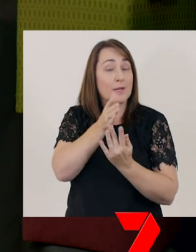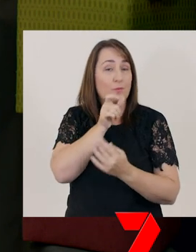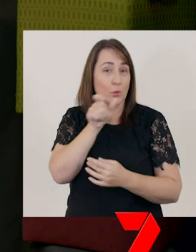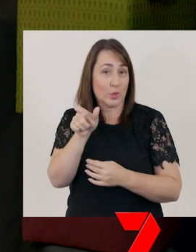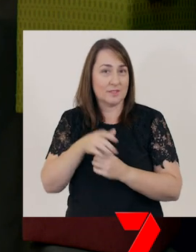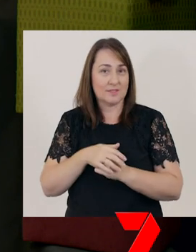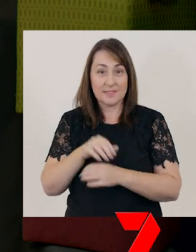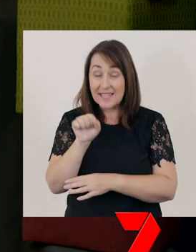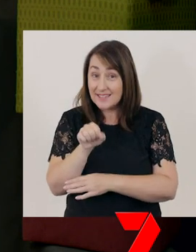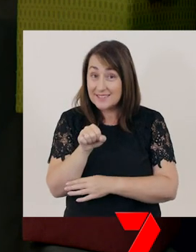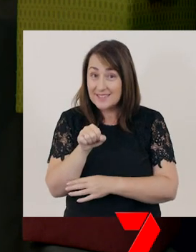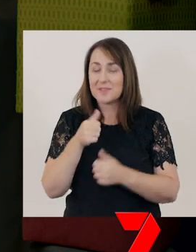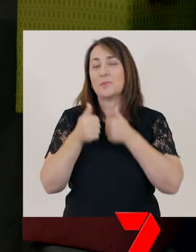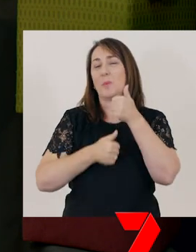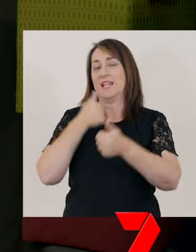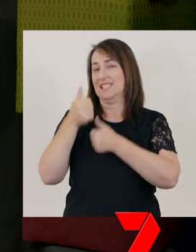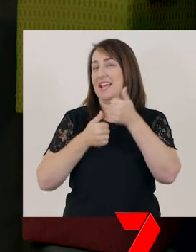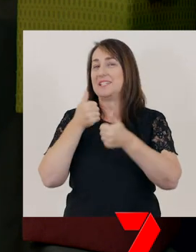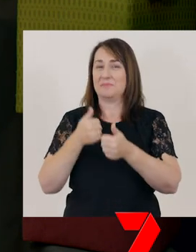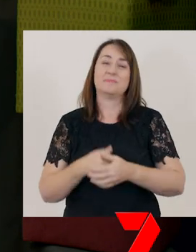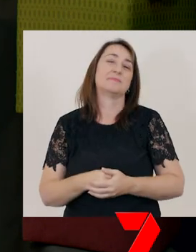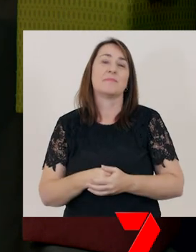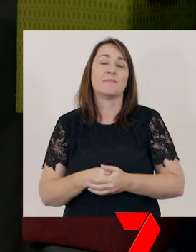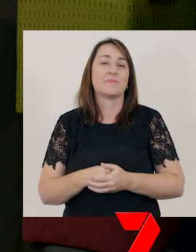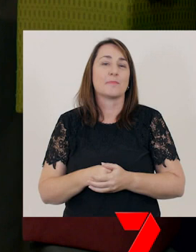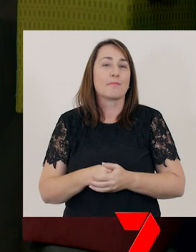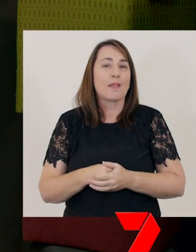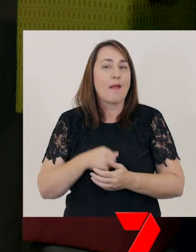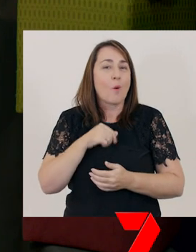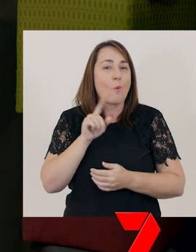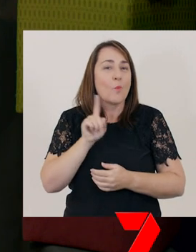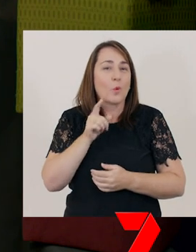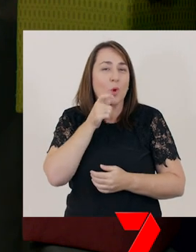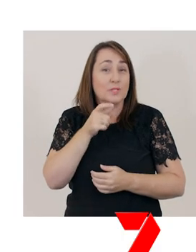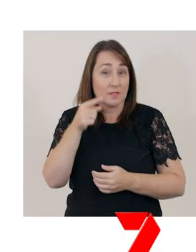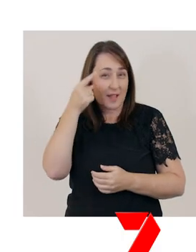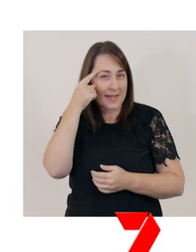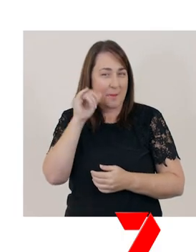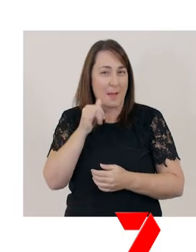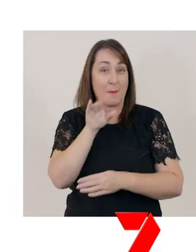You did? Well done. I bet the words you thought of were 'puppet',